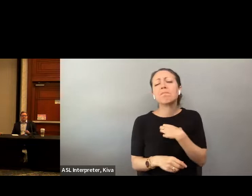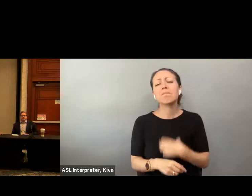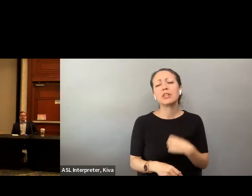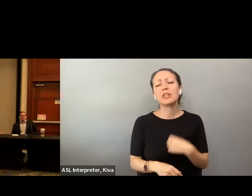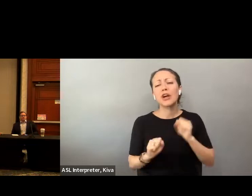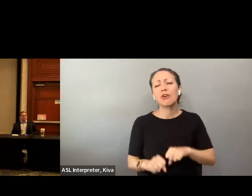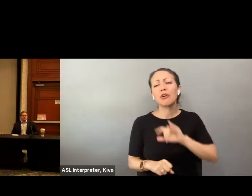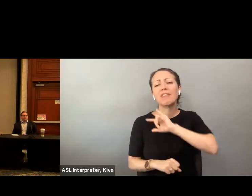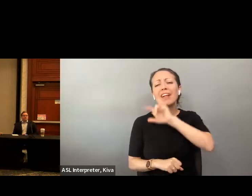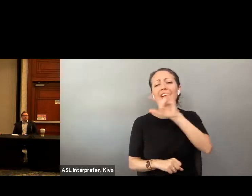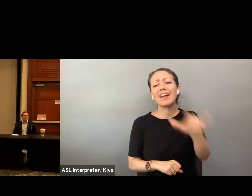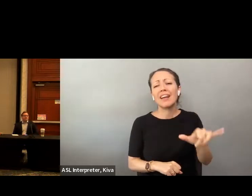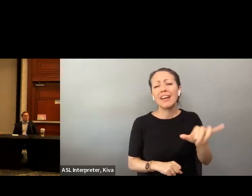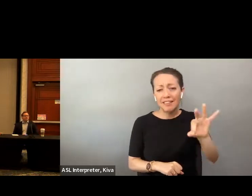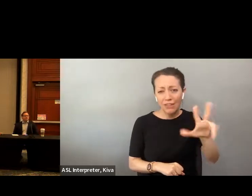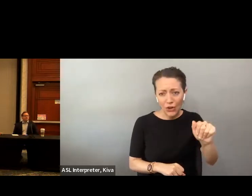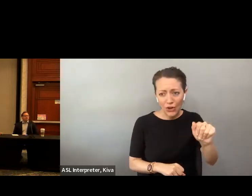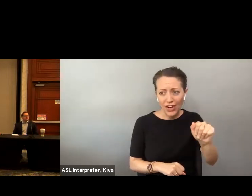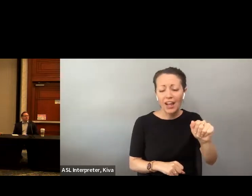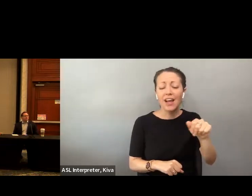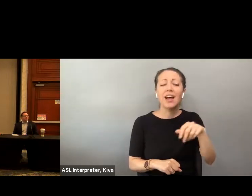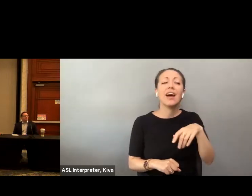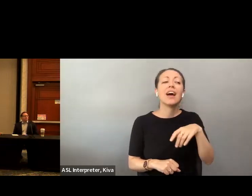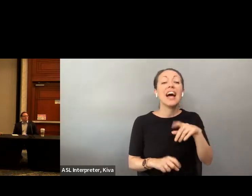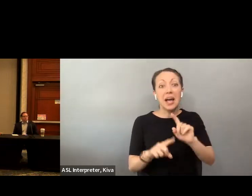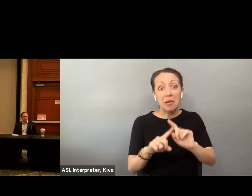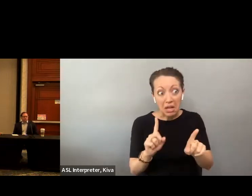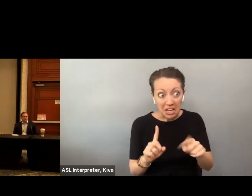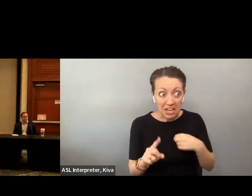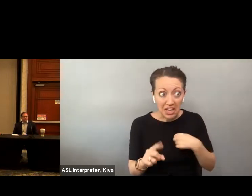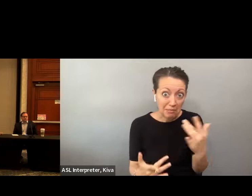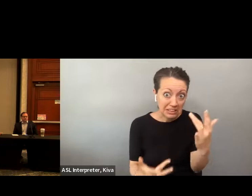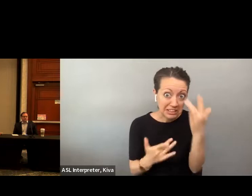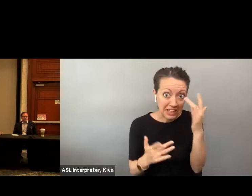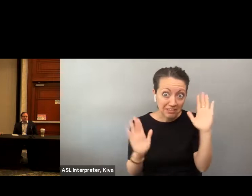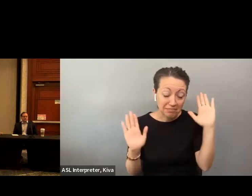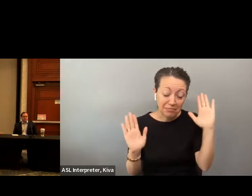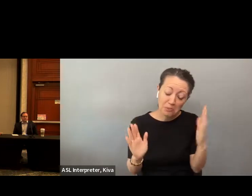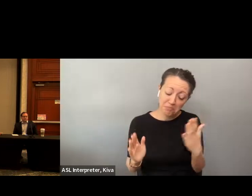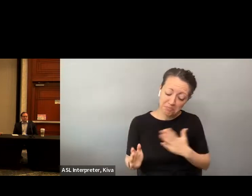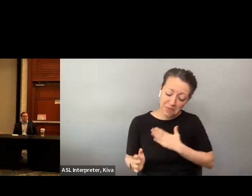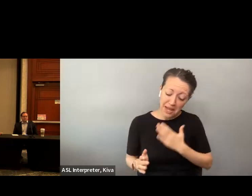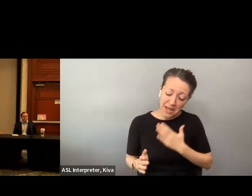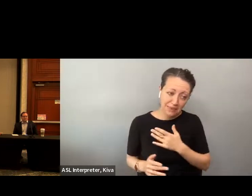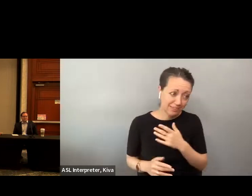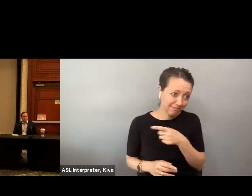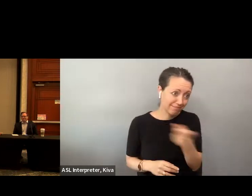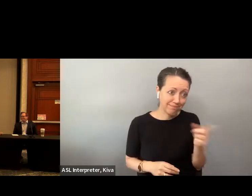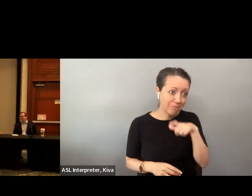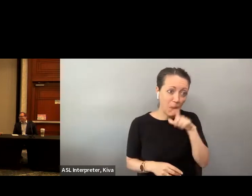over the country. I will say first, I'm so sorry I couldn' t make it live to Florida today, but secondly that you all will be thankful for that , because if you can't tell, I But, secondly, the 2, all will be thankful for that, because if you can't tell, him actually is sick right now. So I think you guys doched a bullet.